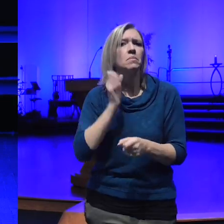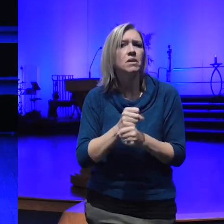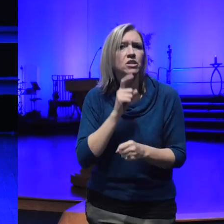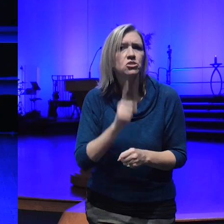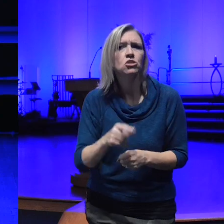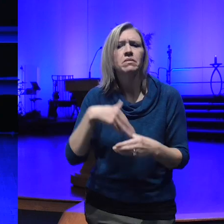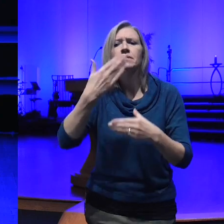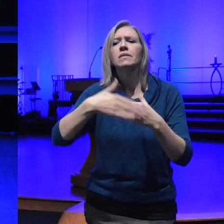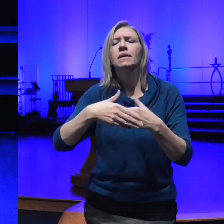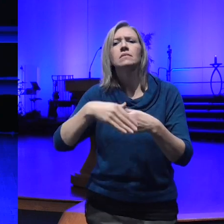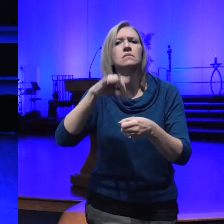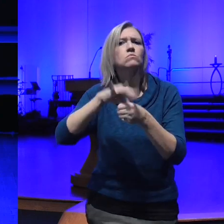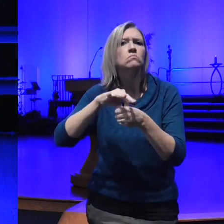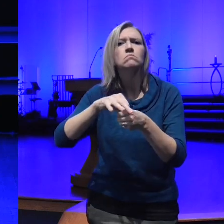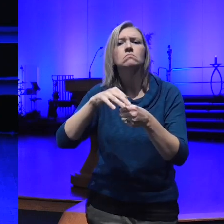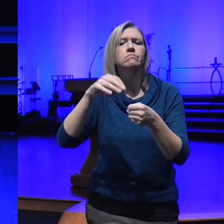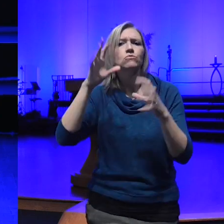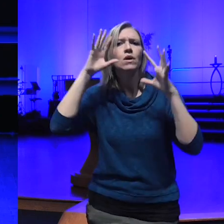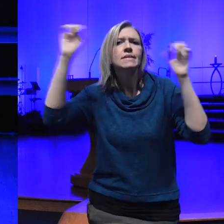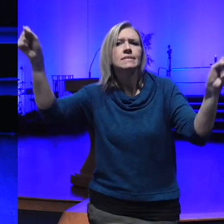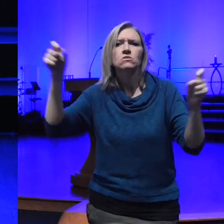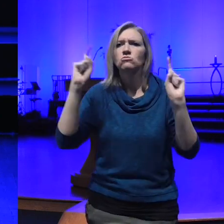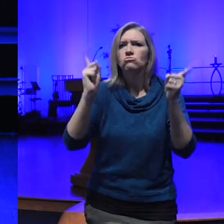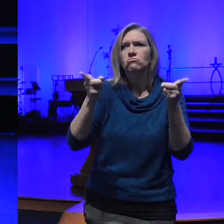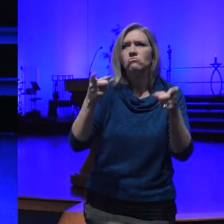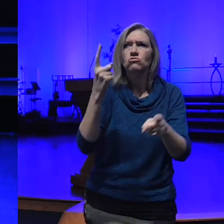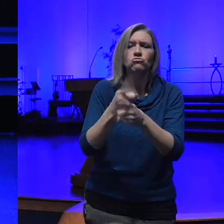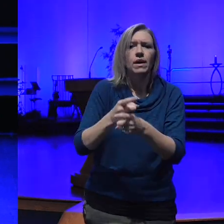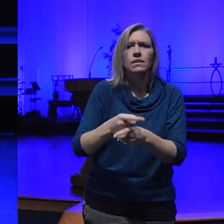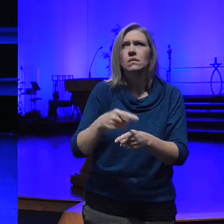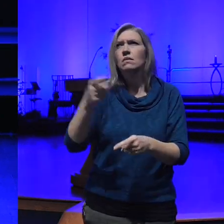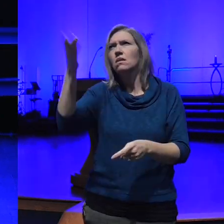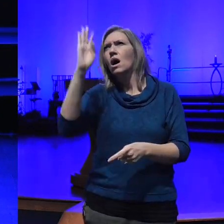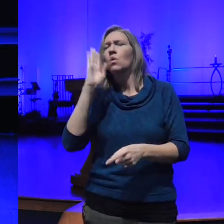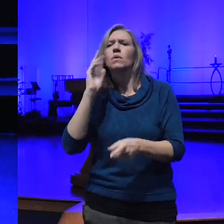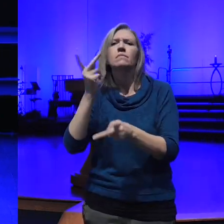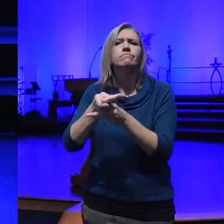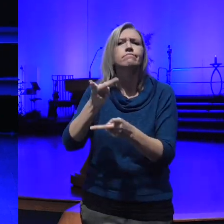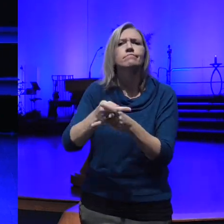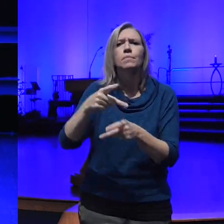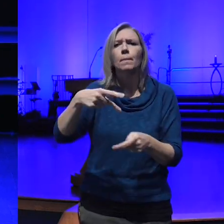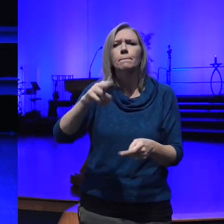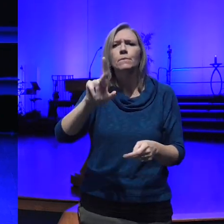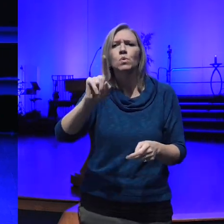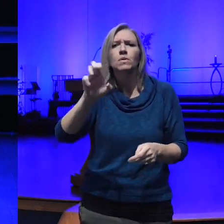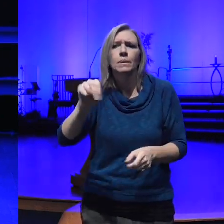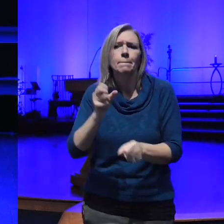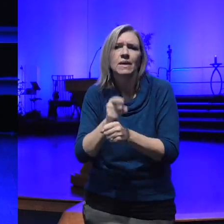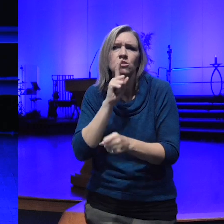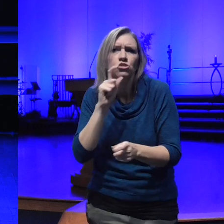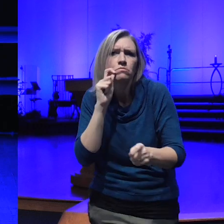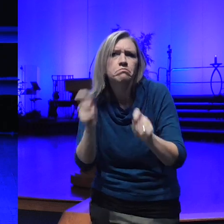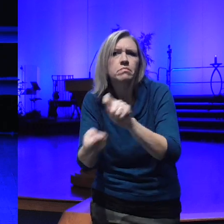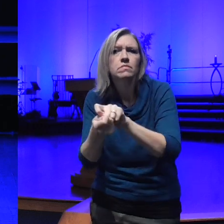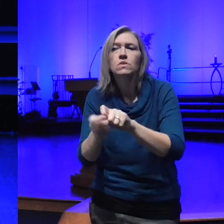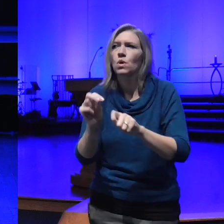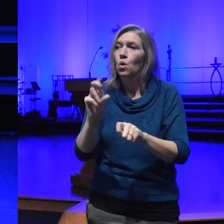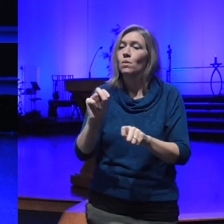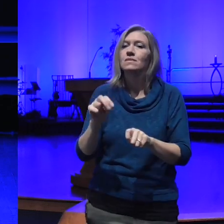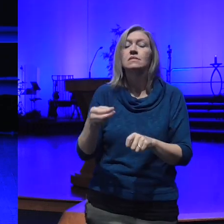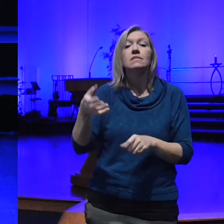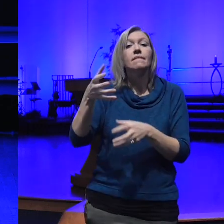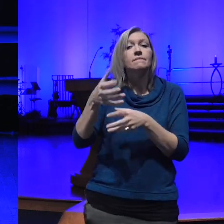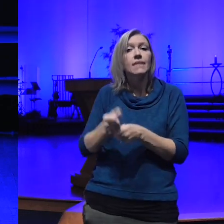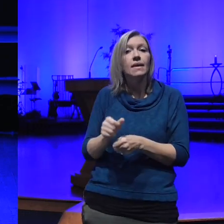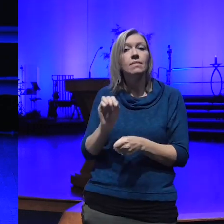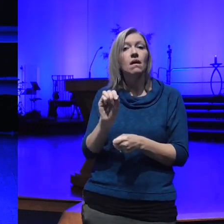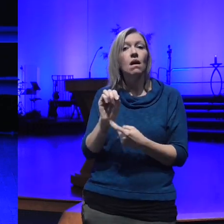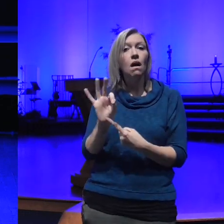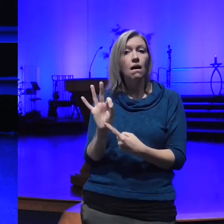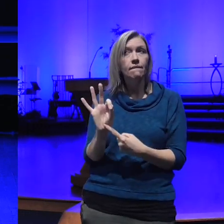Putin gets his God it's not about that it's about having the faith of God it's about recognizing